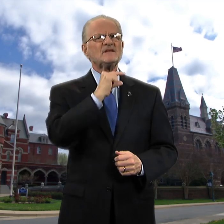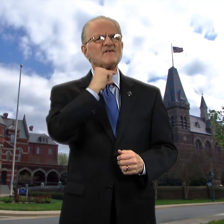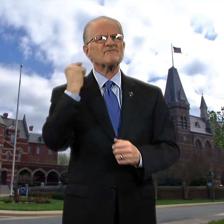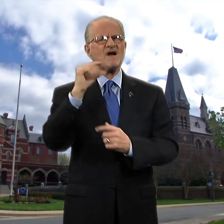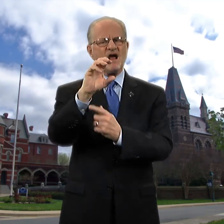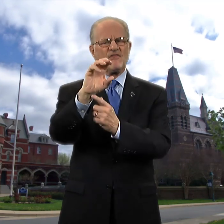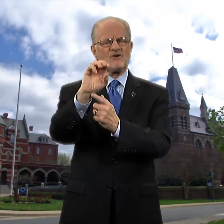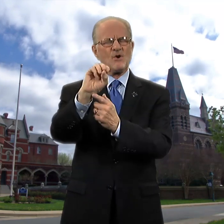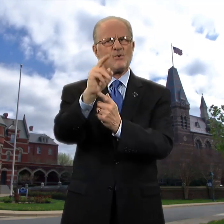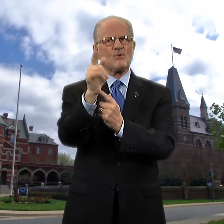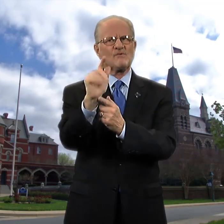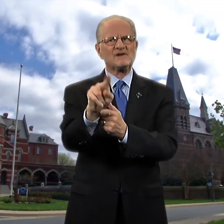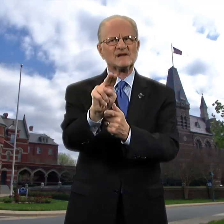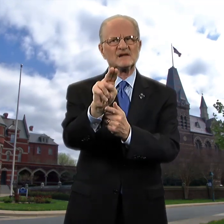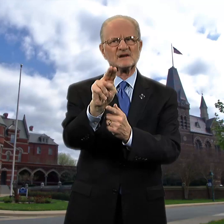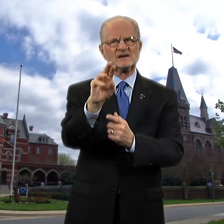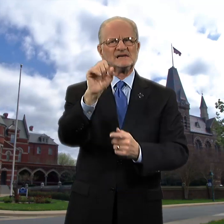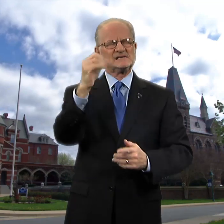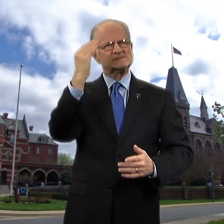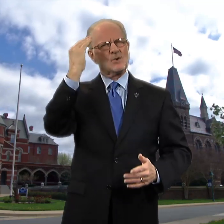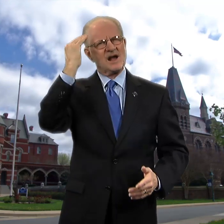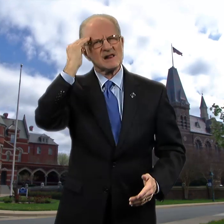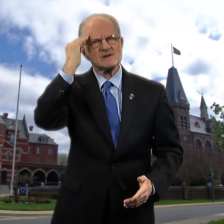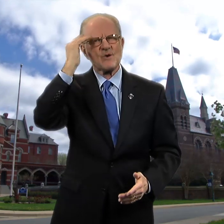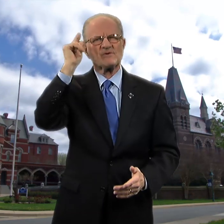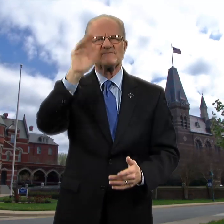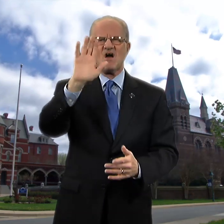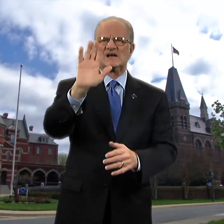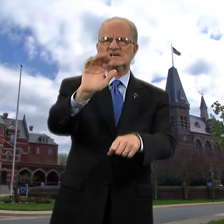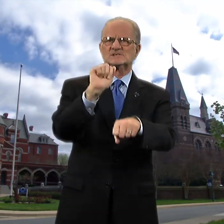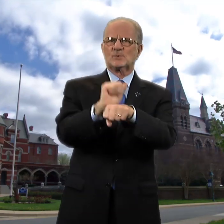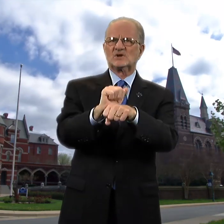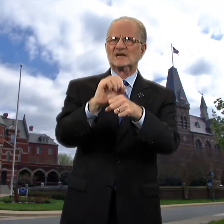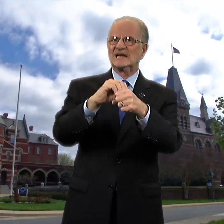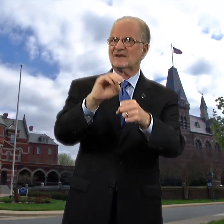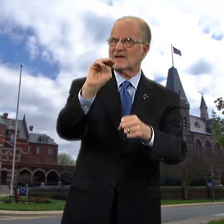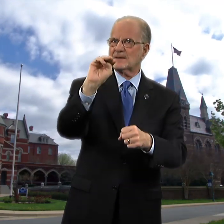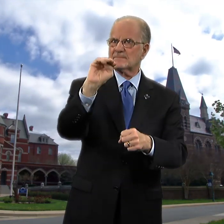Father Coughlin is well known for his work